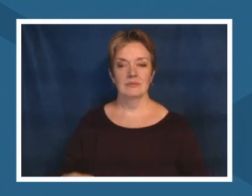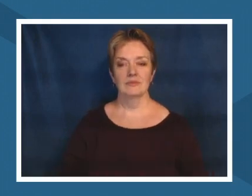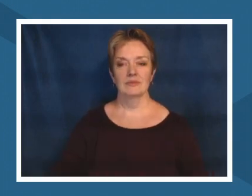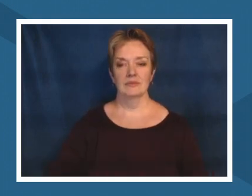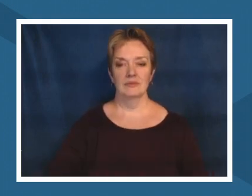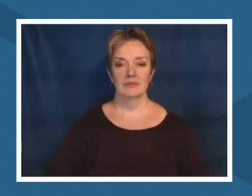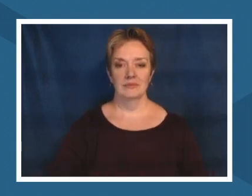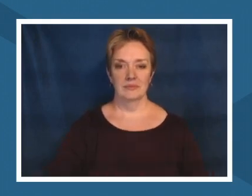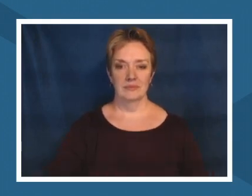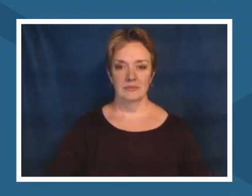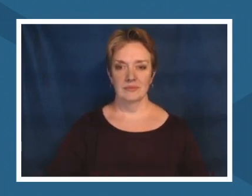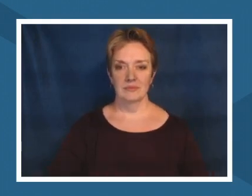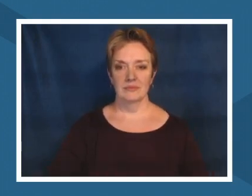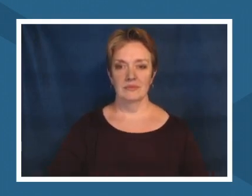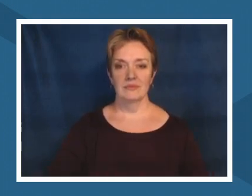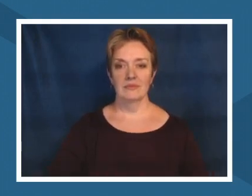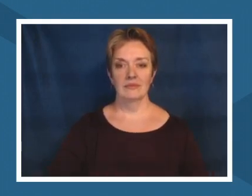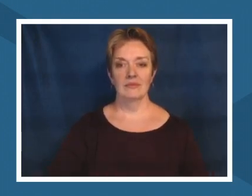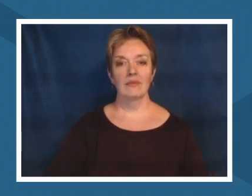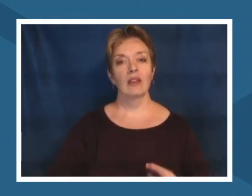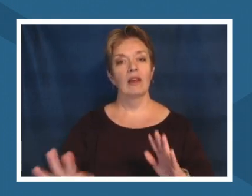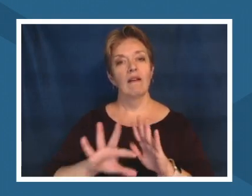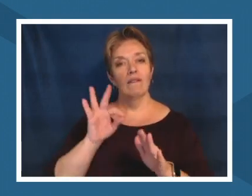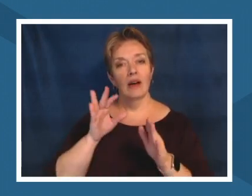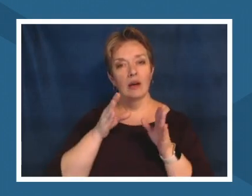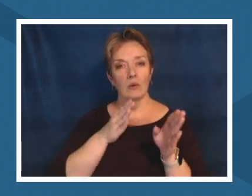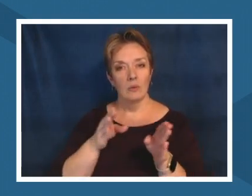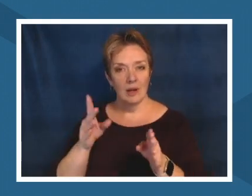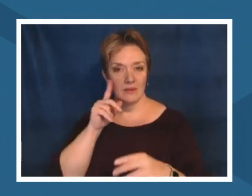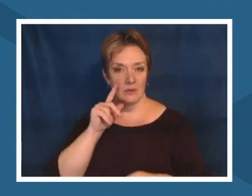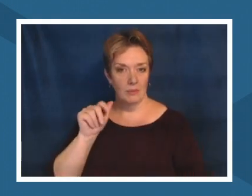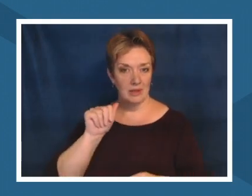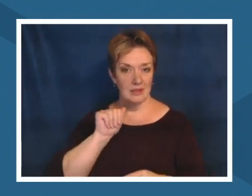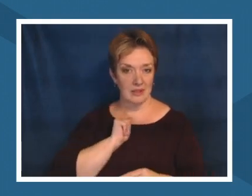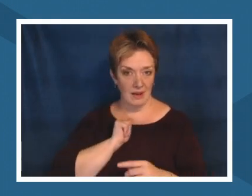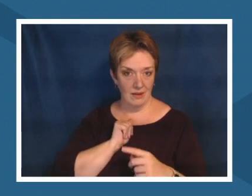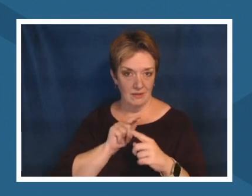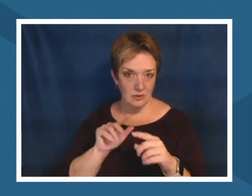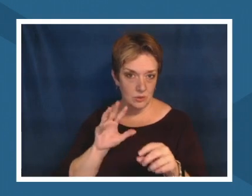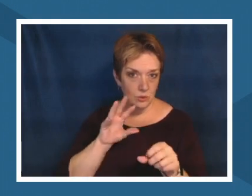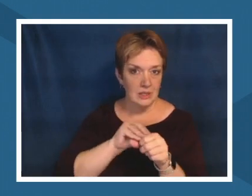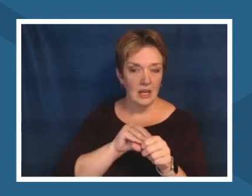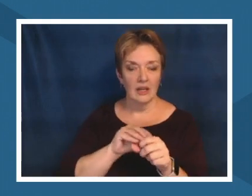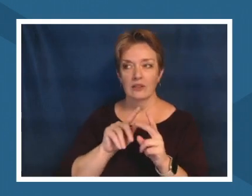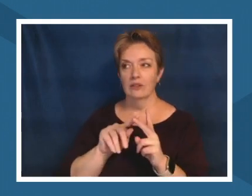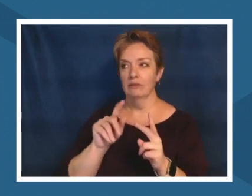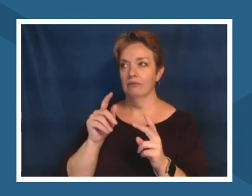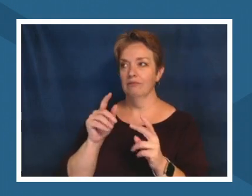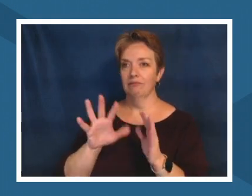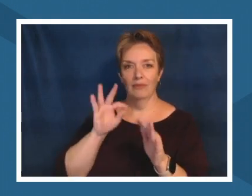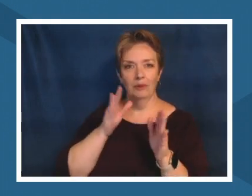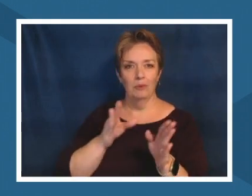think are really important to allow students to really have that experience